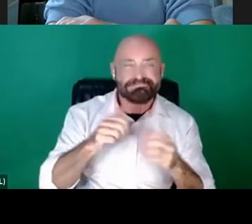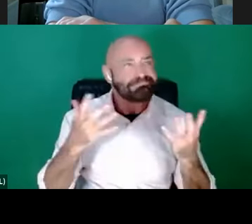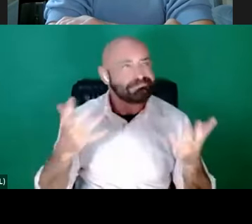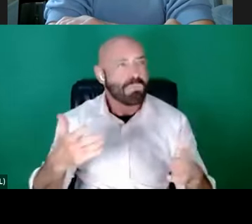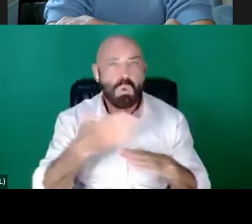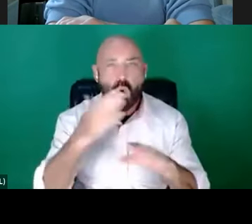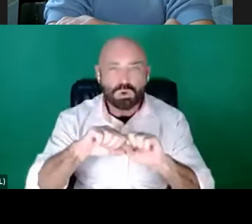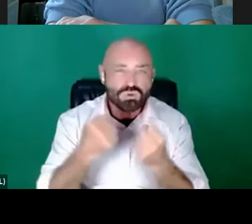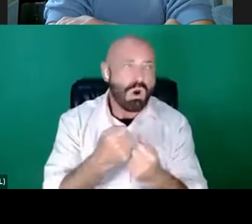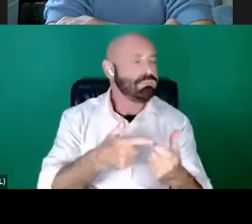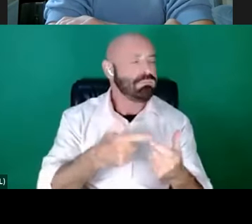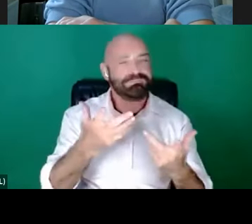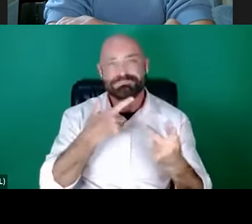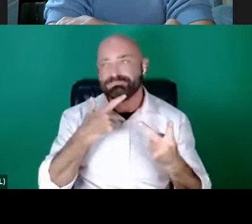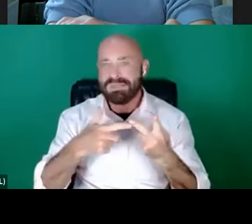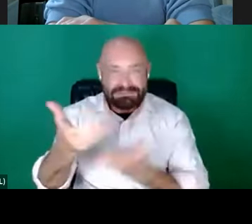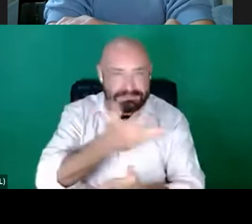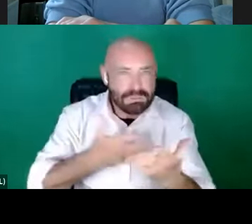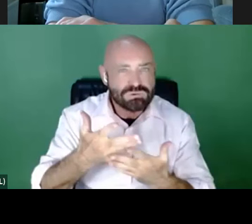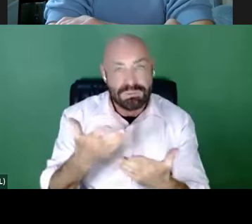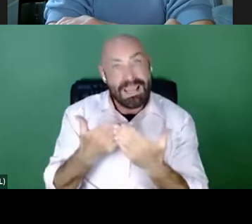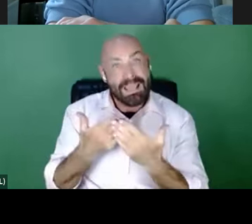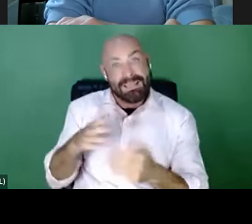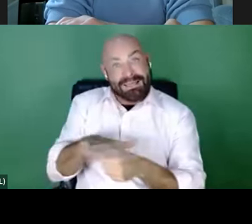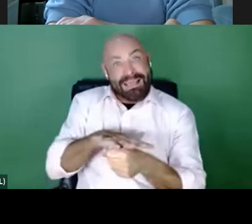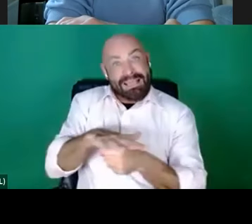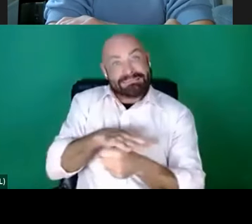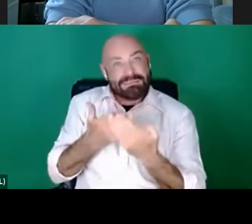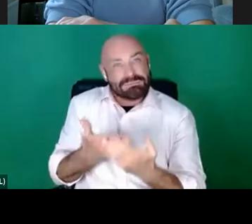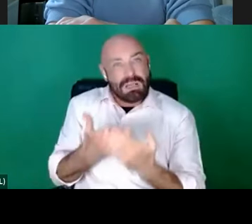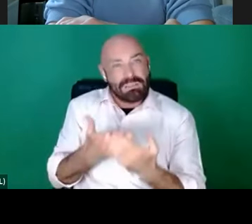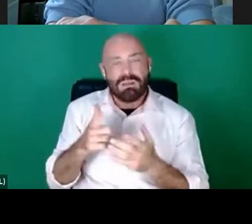of workshops, discussions, case studies. And all the selected writers will work with a